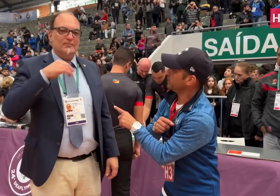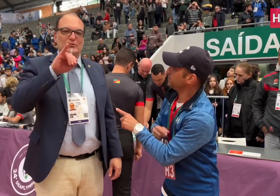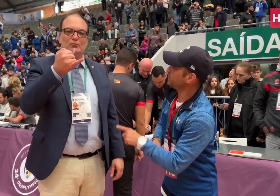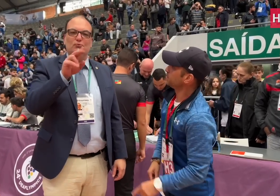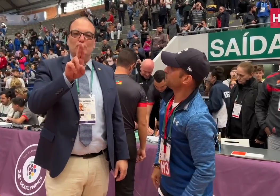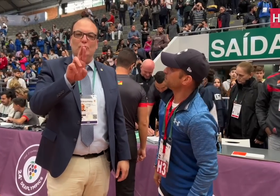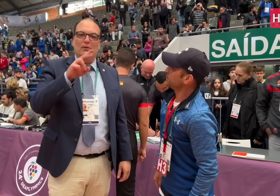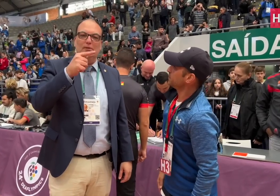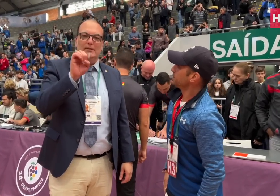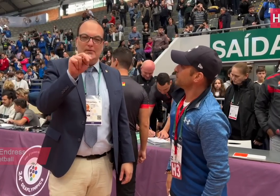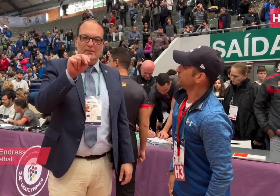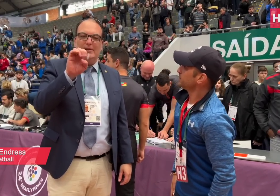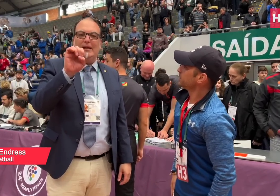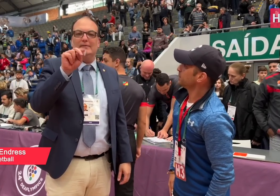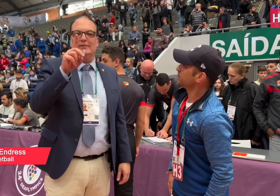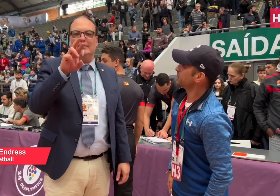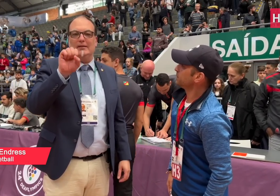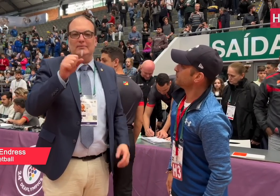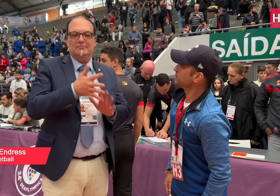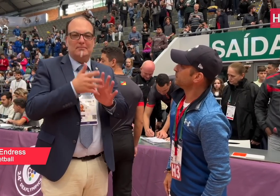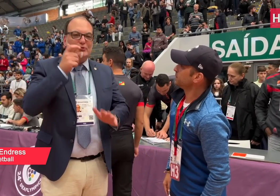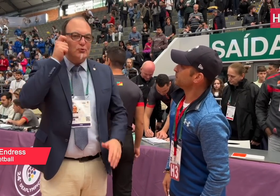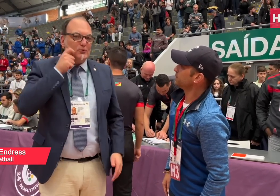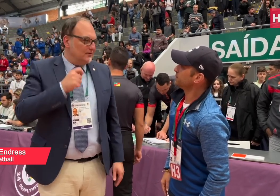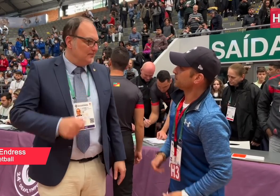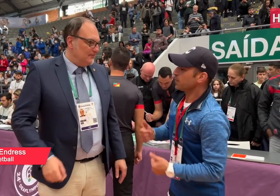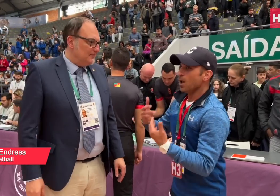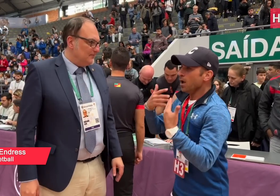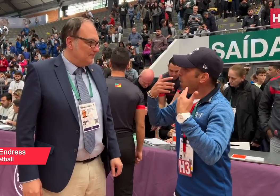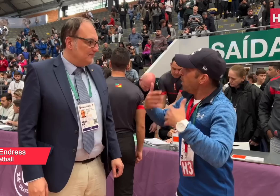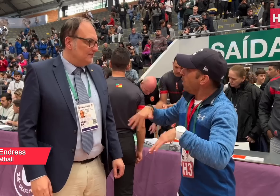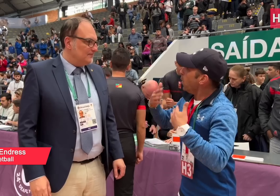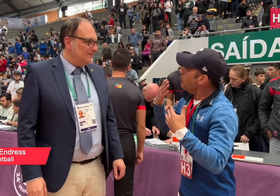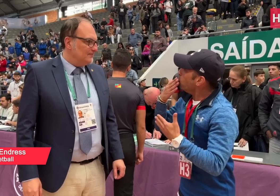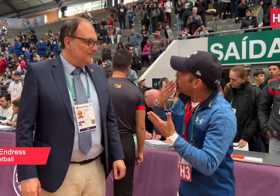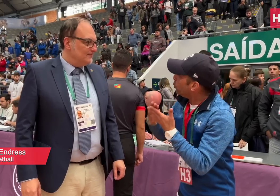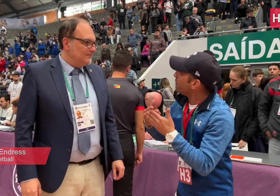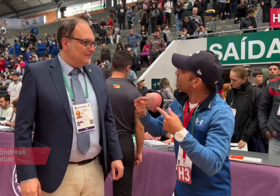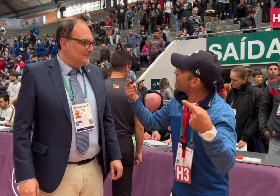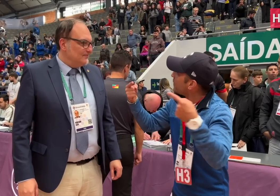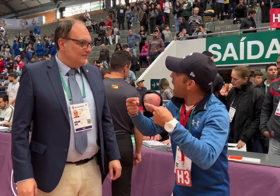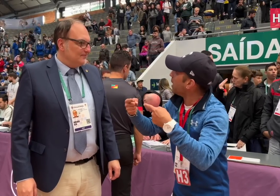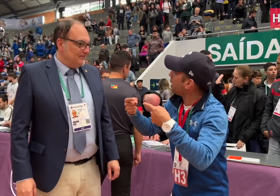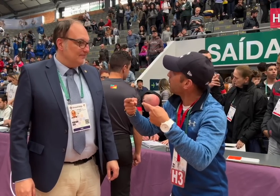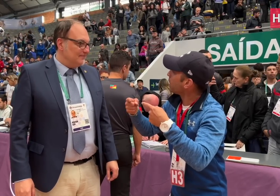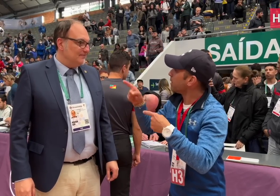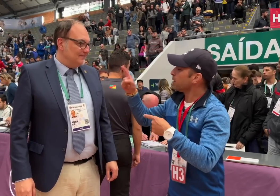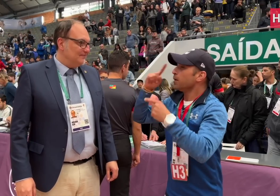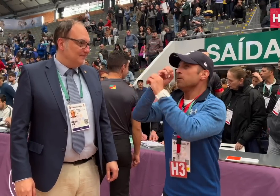I'm Jurgen Endress. It was a great match!